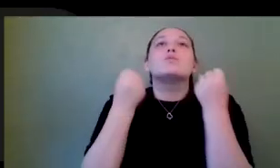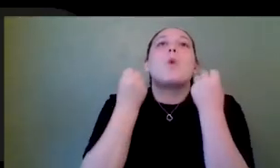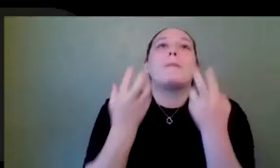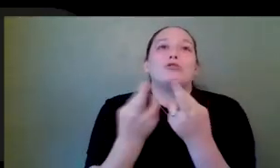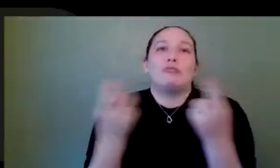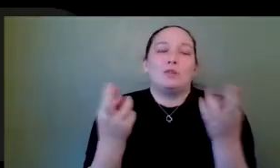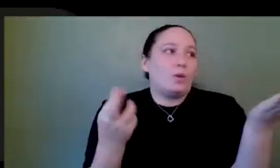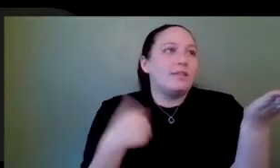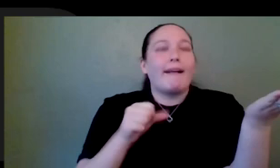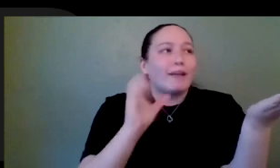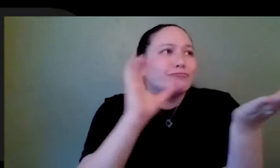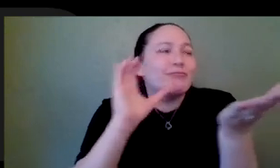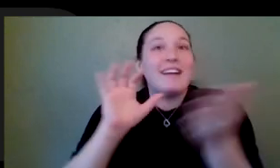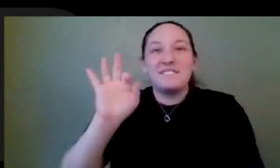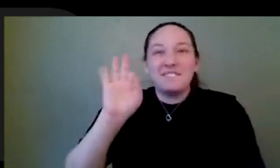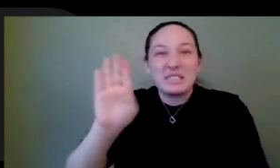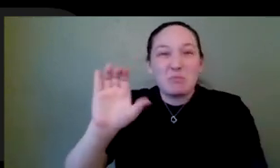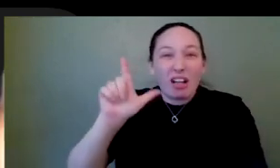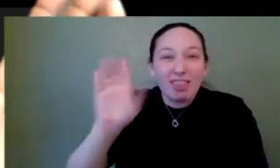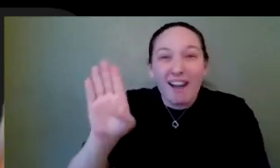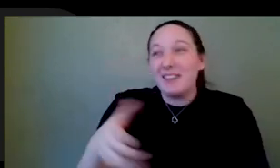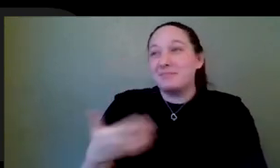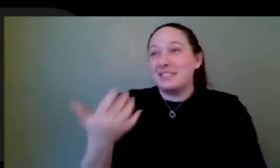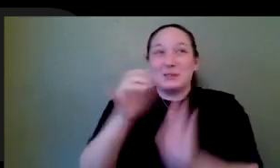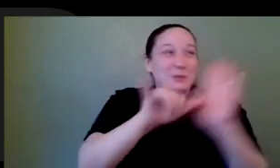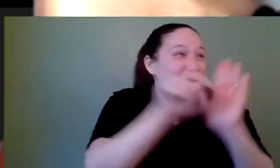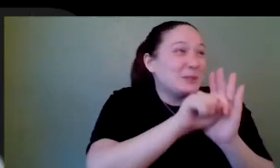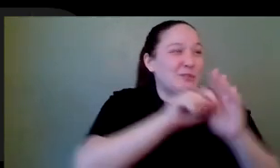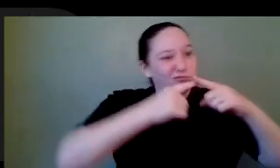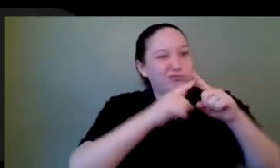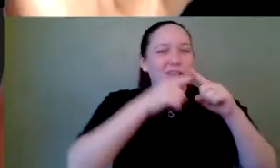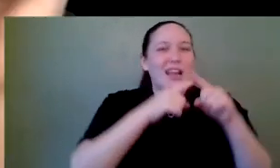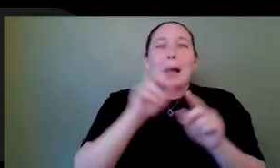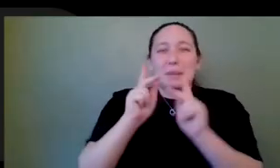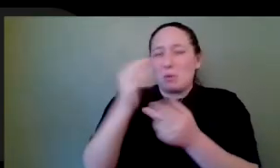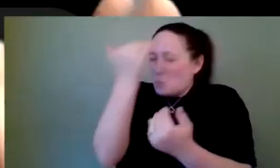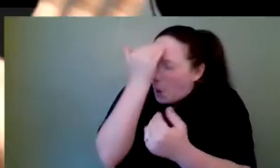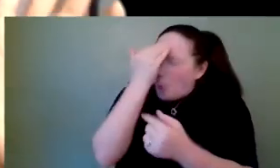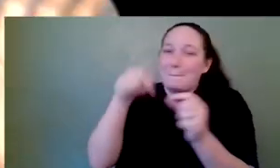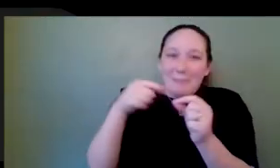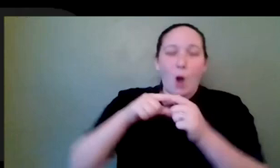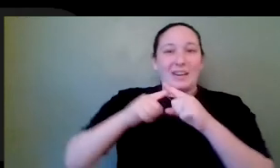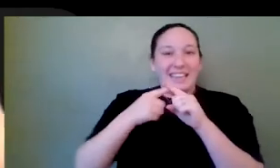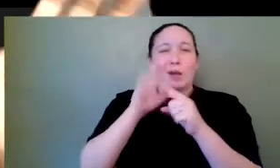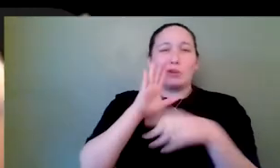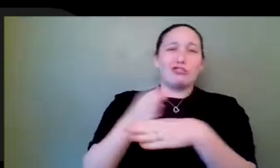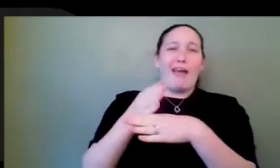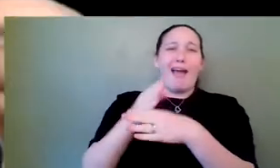Facebook clubs where people who are knowledgeable about knitting are just freely sharing top level content that I can just be a member of the group